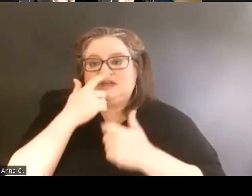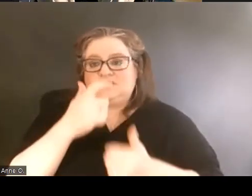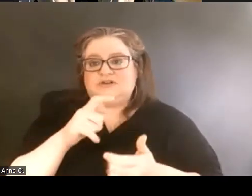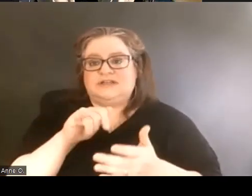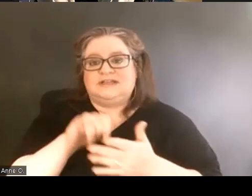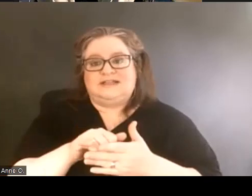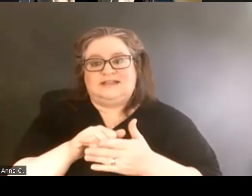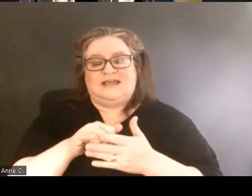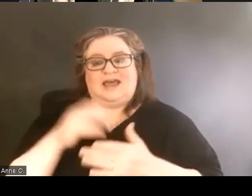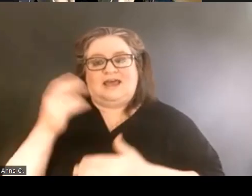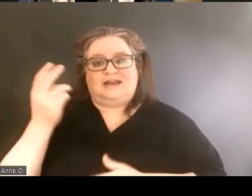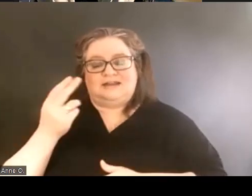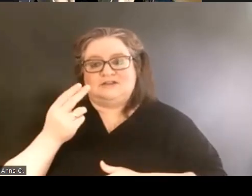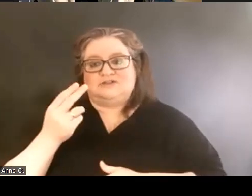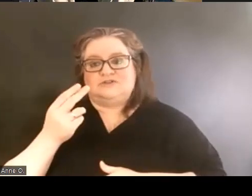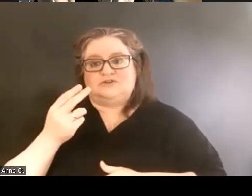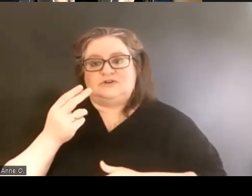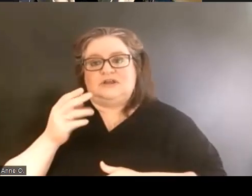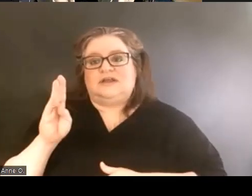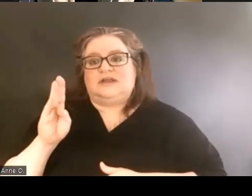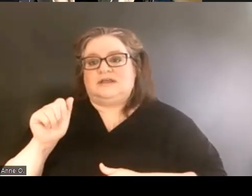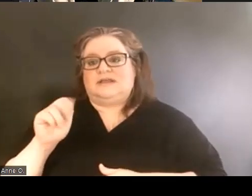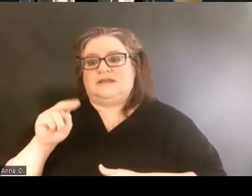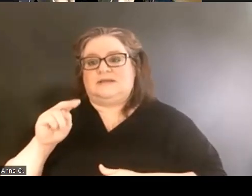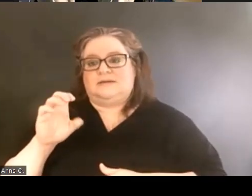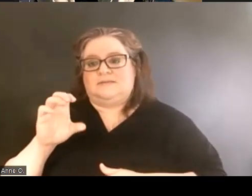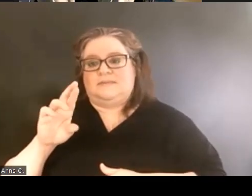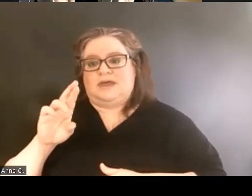the Bancroft Library actually has archives